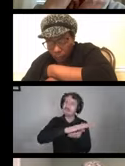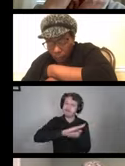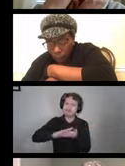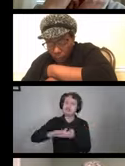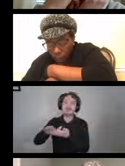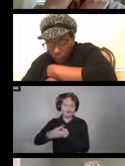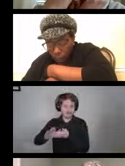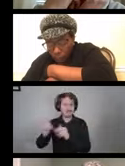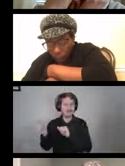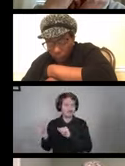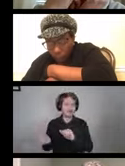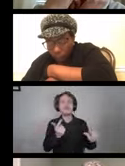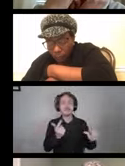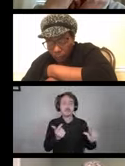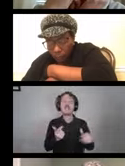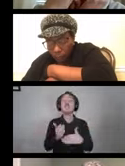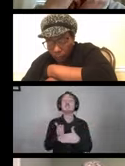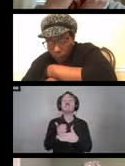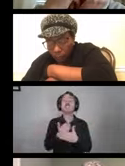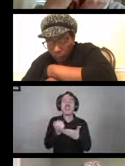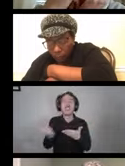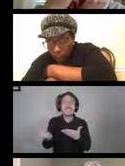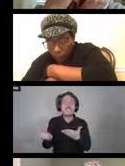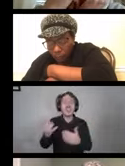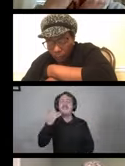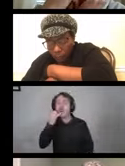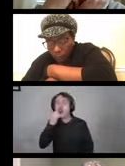shared devices, telephone, keyboard, copiers.